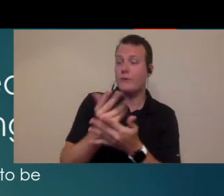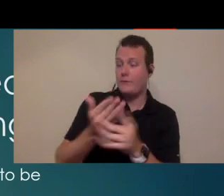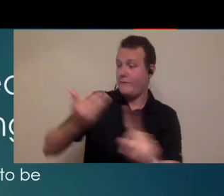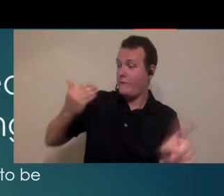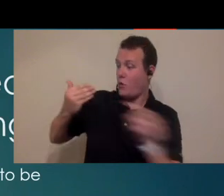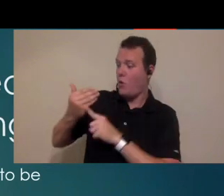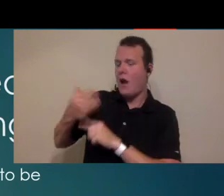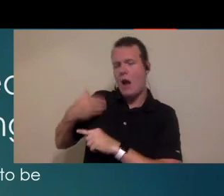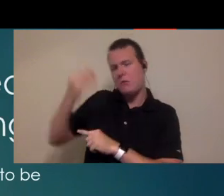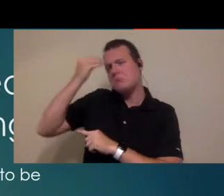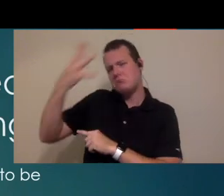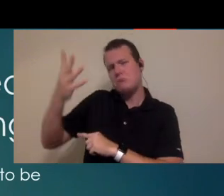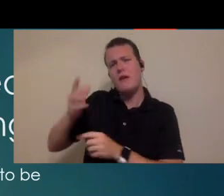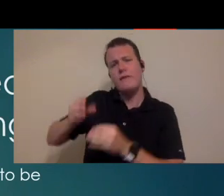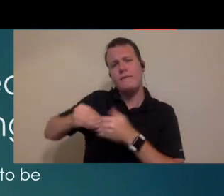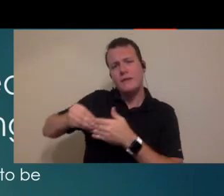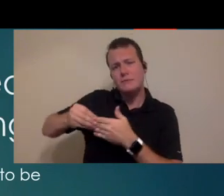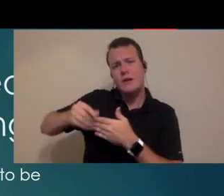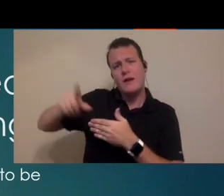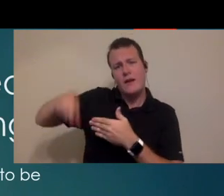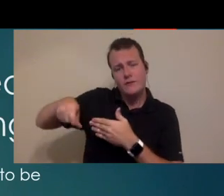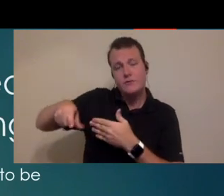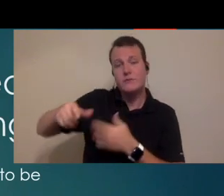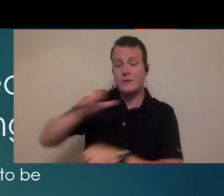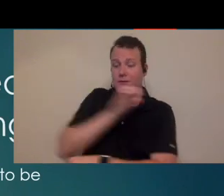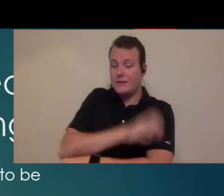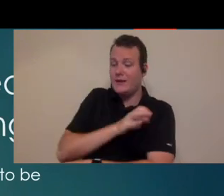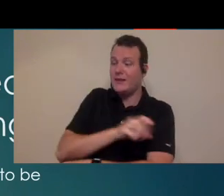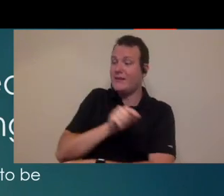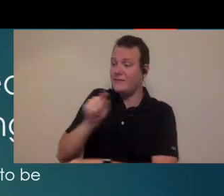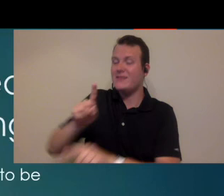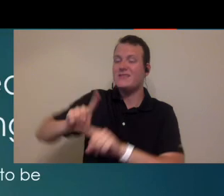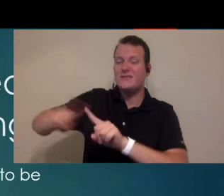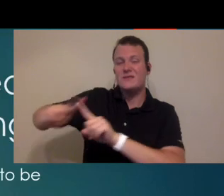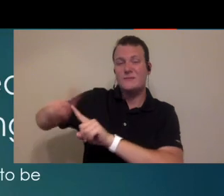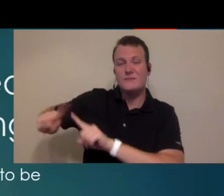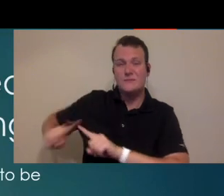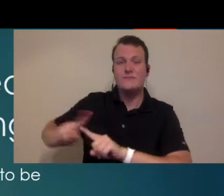you that you need to be flexible every clinic is different I mentioned earlier